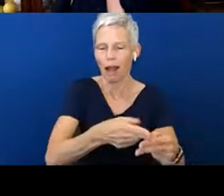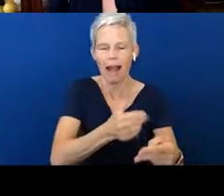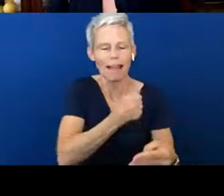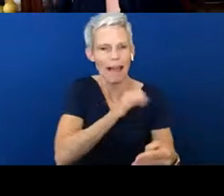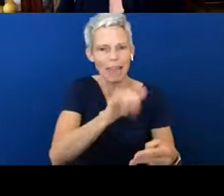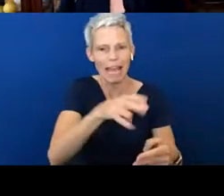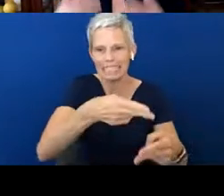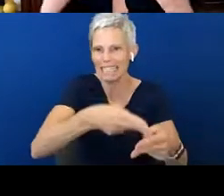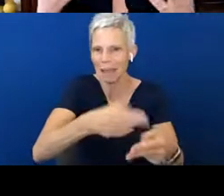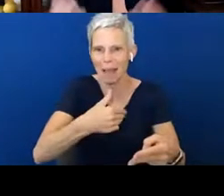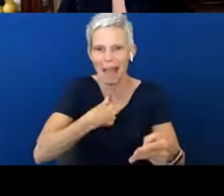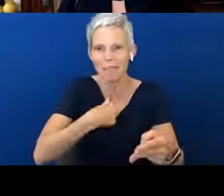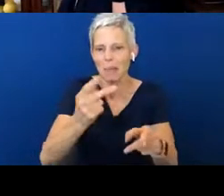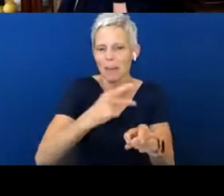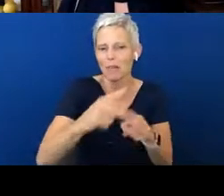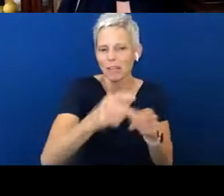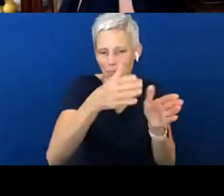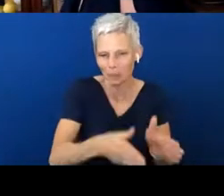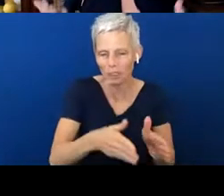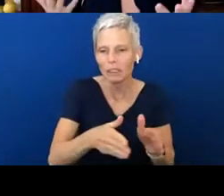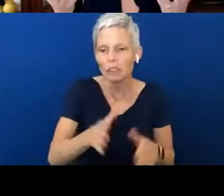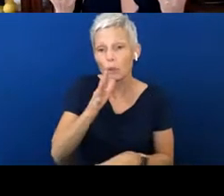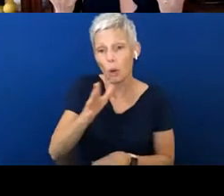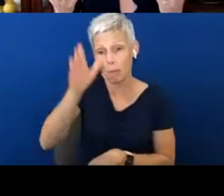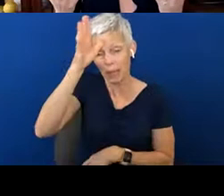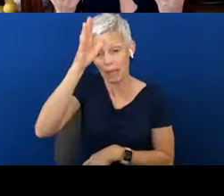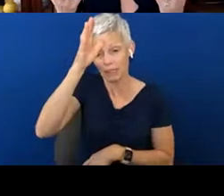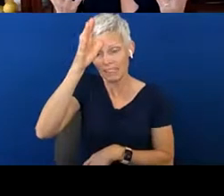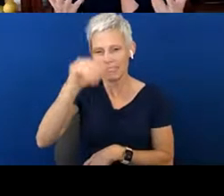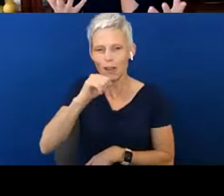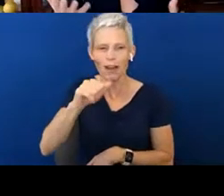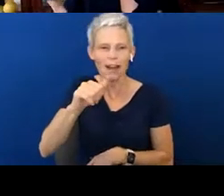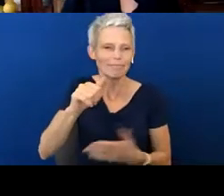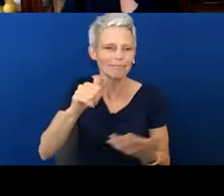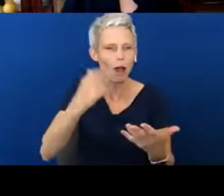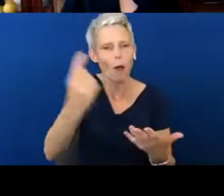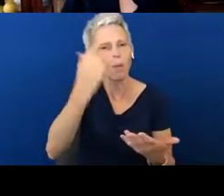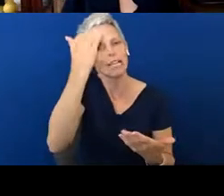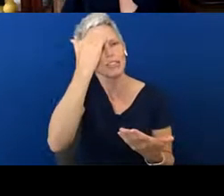a professional. So to a parent, we don't necessarily always know what the name is,